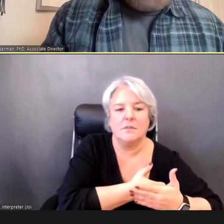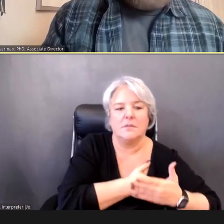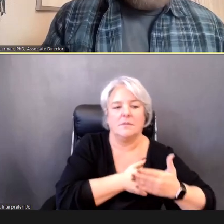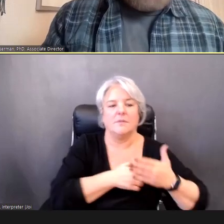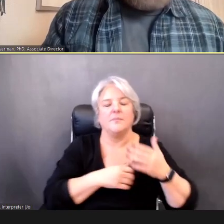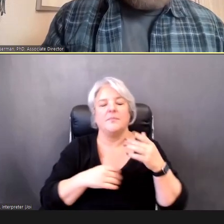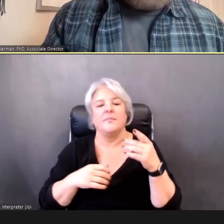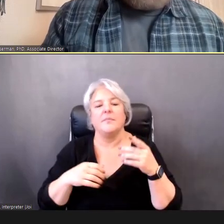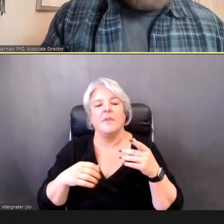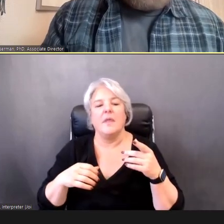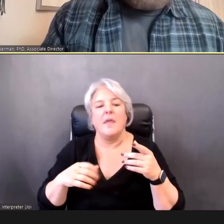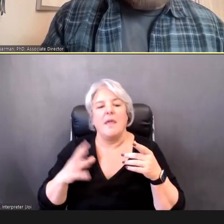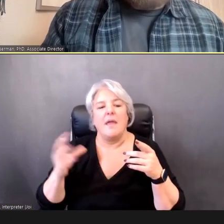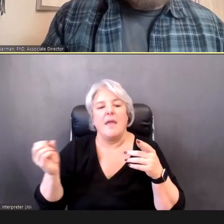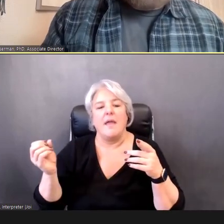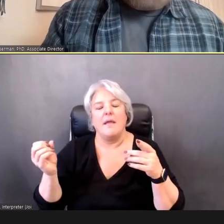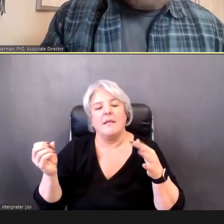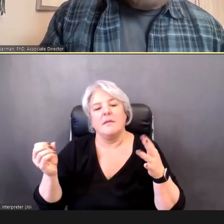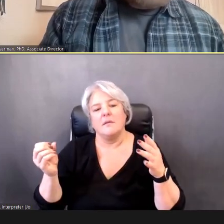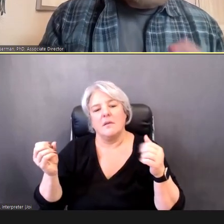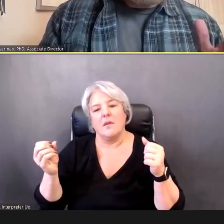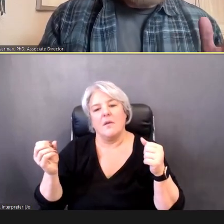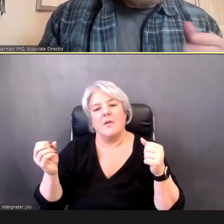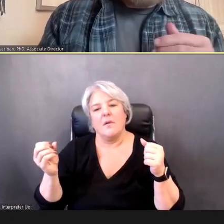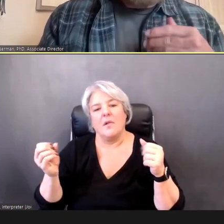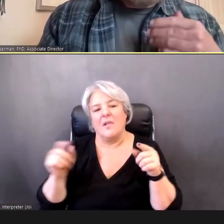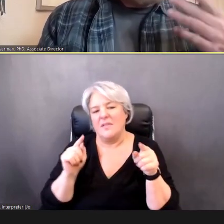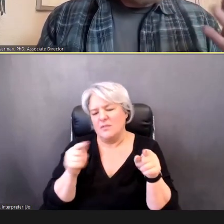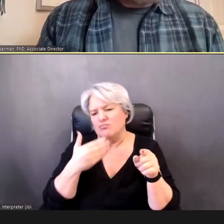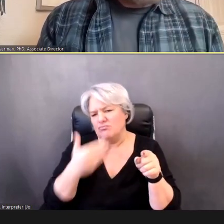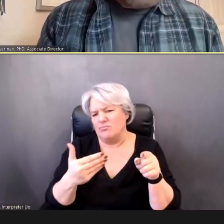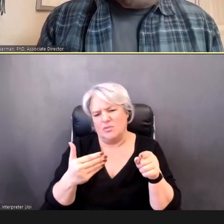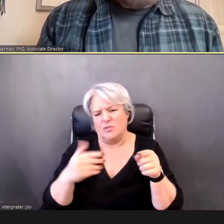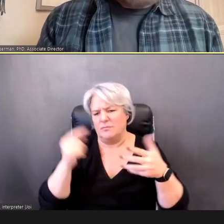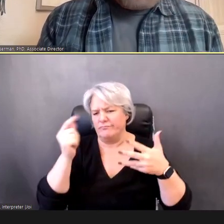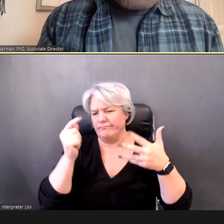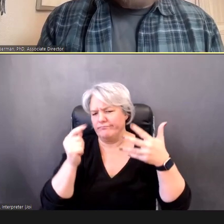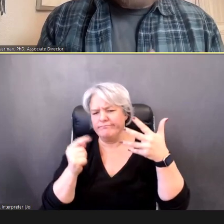good to go through, if you need to acquaint new staff or refresh